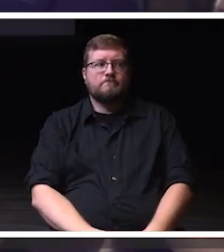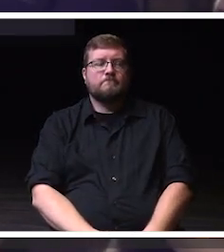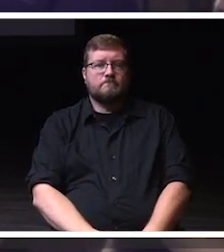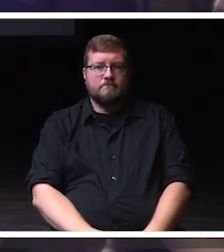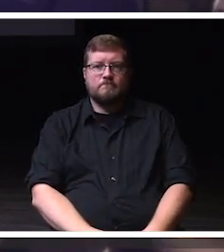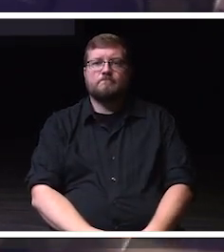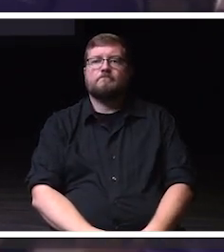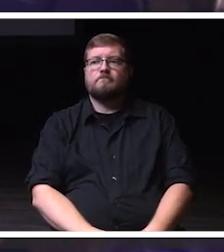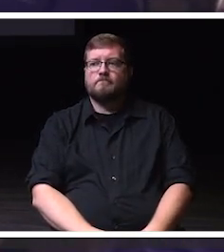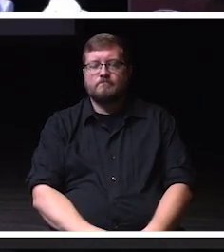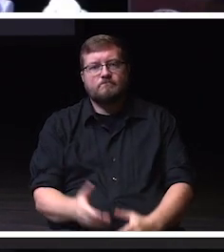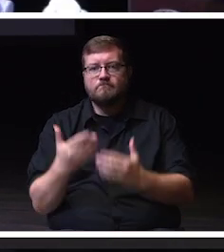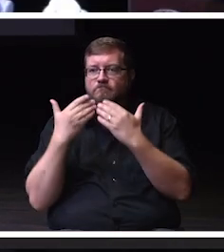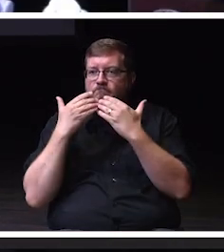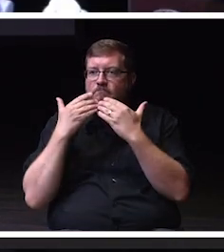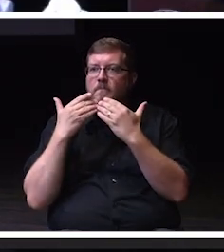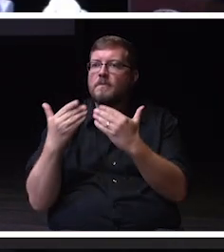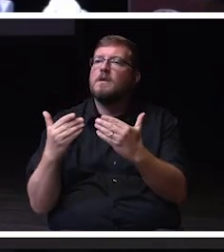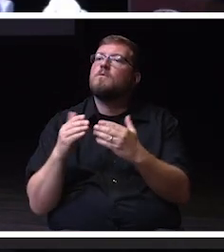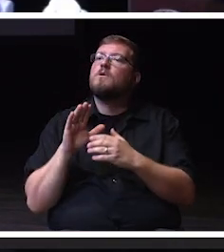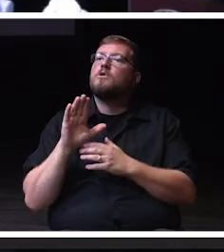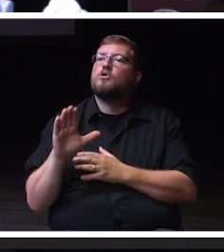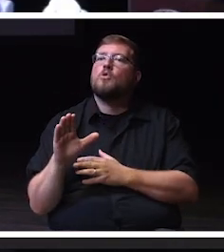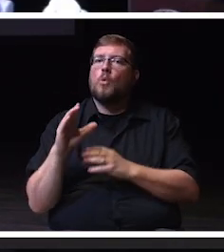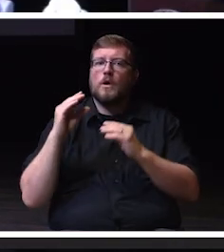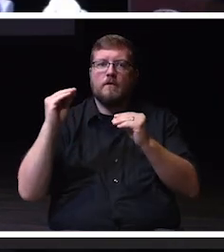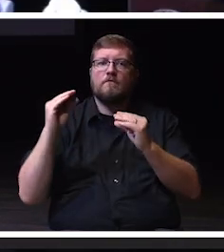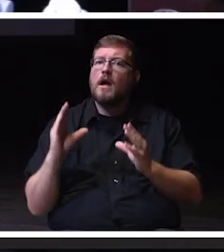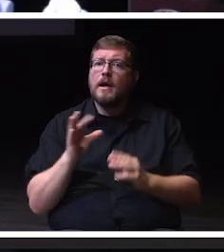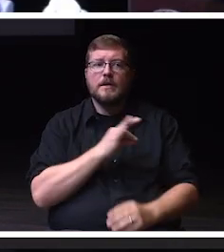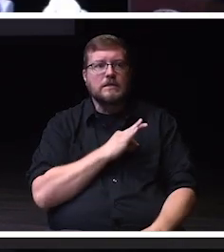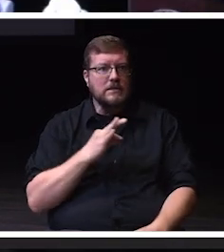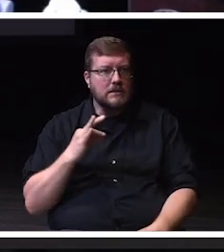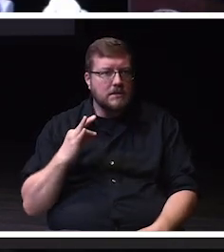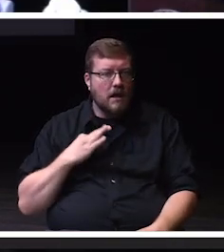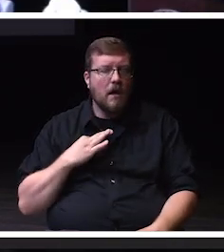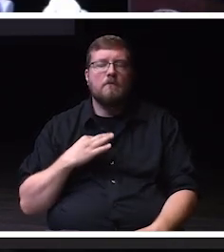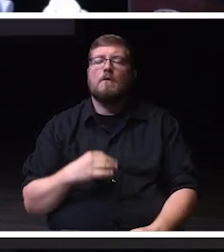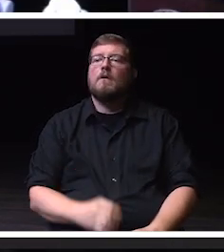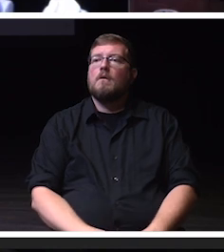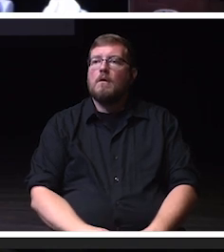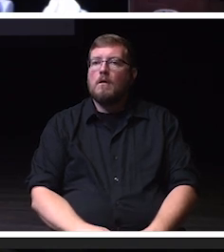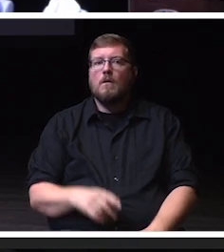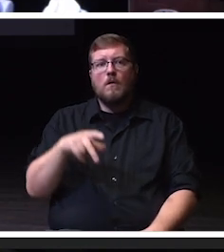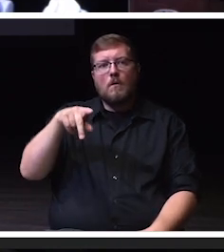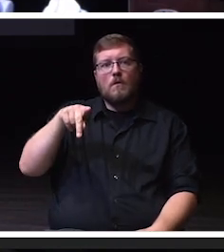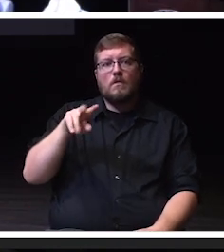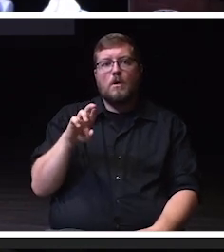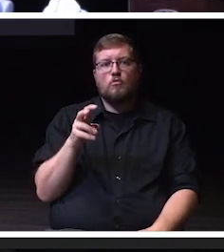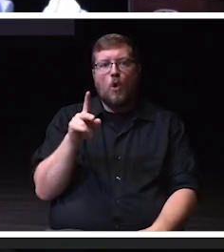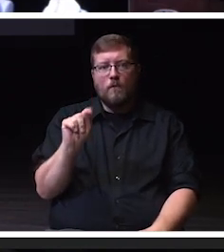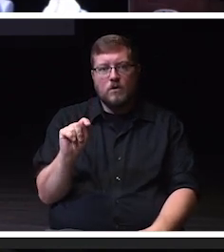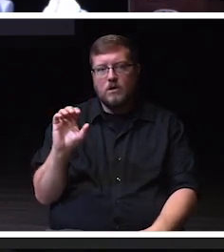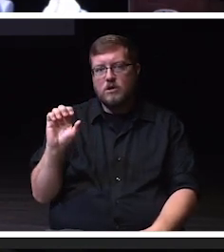Thank you, to your your faculty, your staff. The provost Chenoweth and I had an opportunity to,